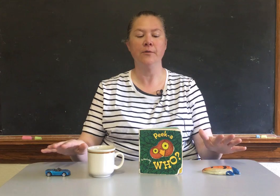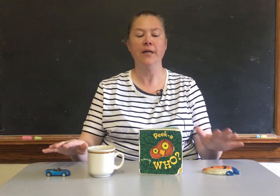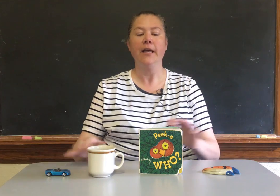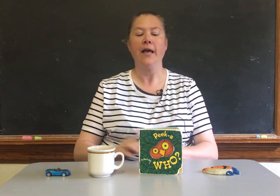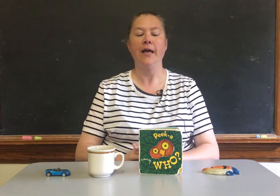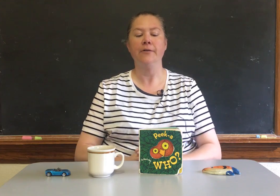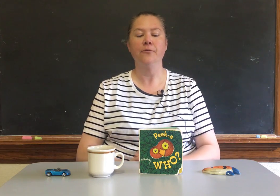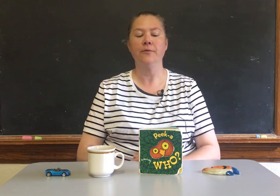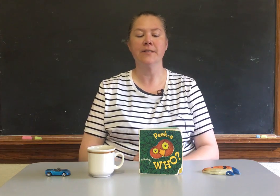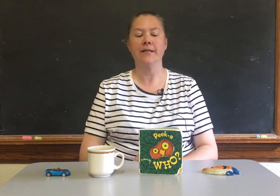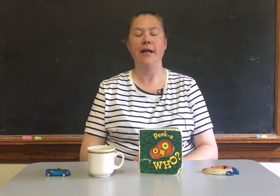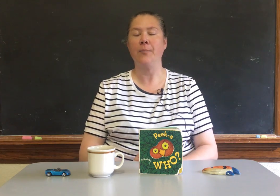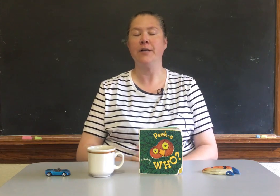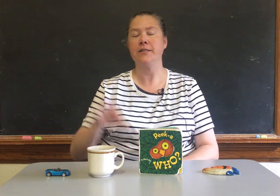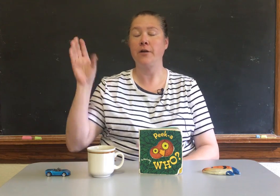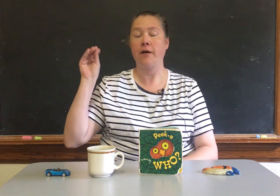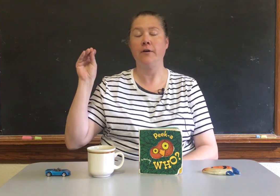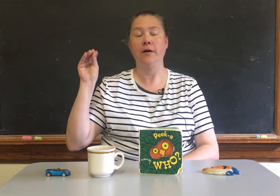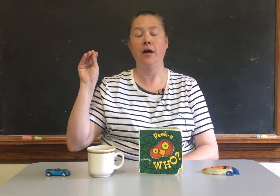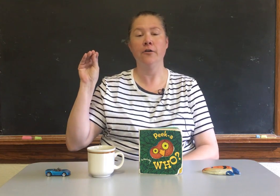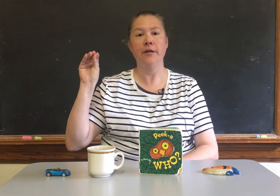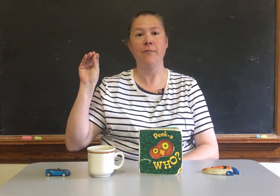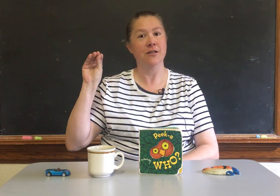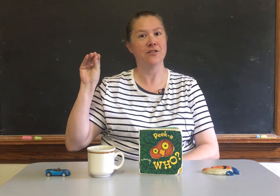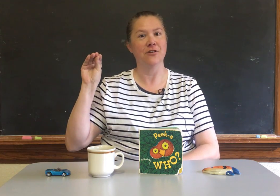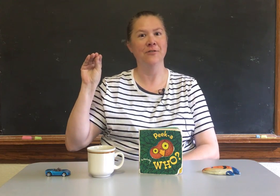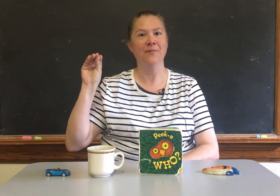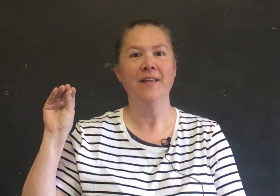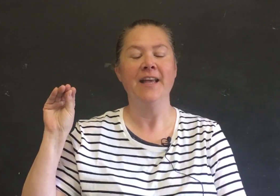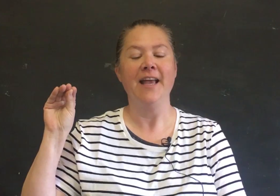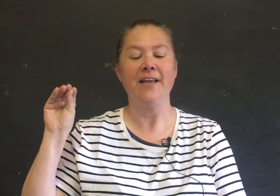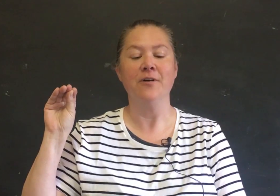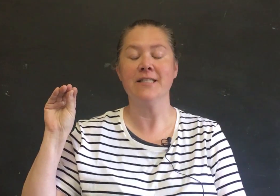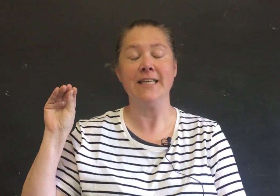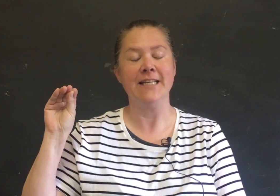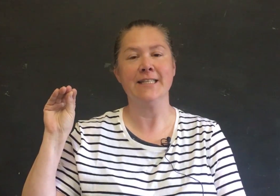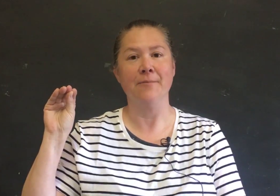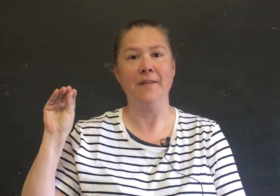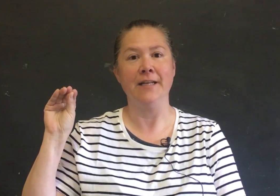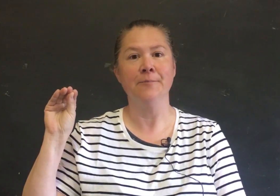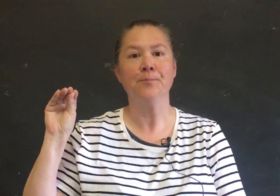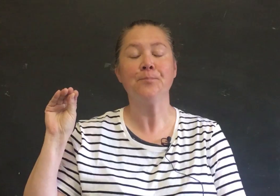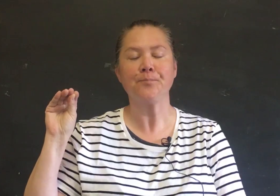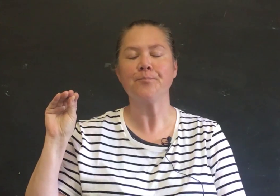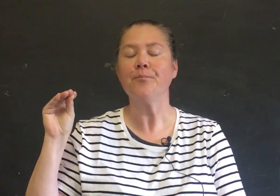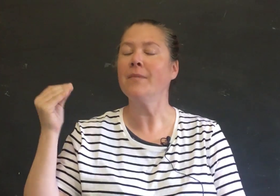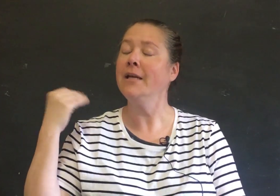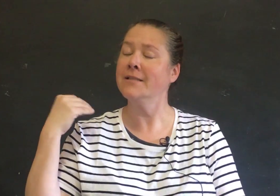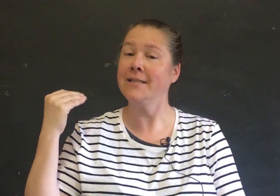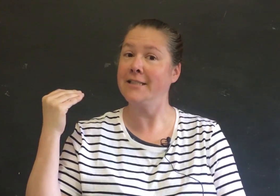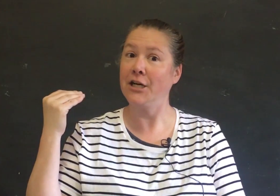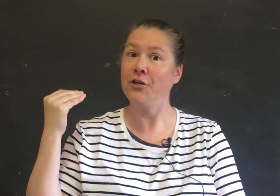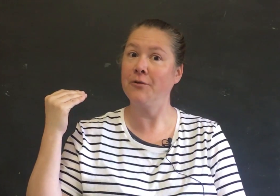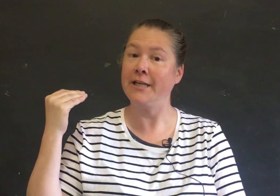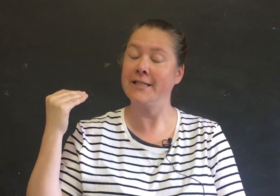And what's going to happen is you have a hungry monster and he wants to eat something You're going to tell you what it is